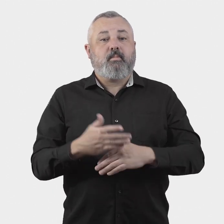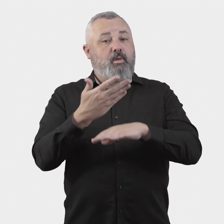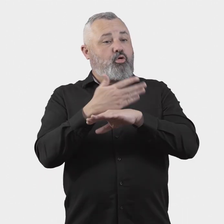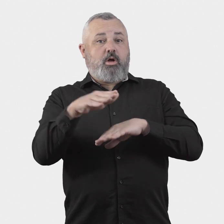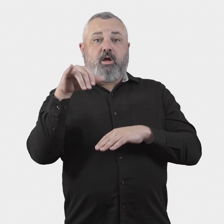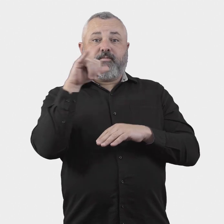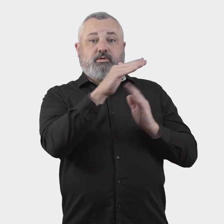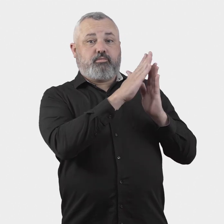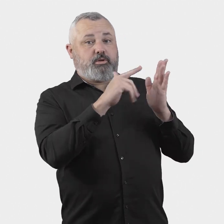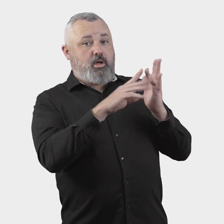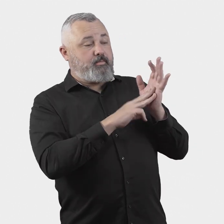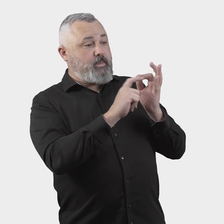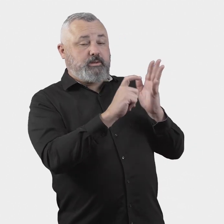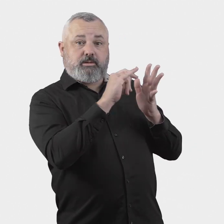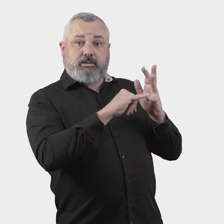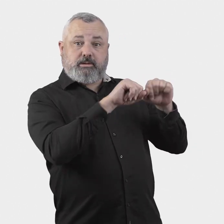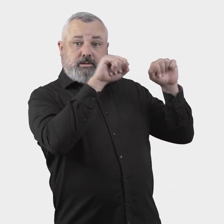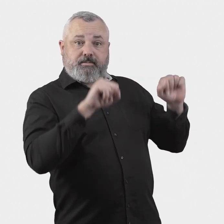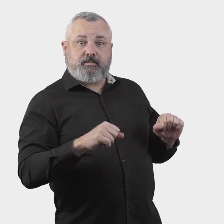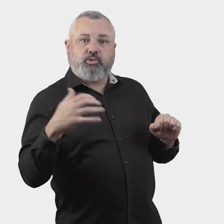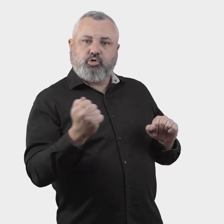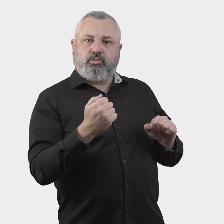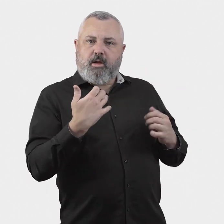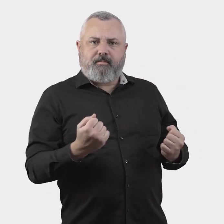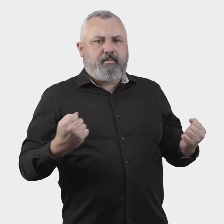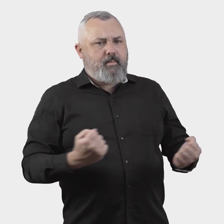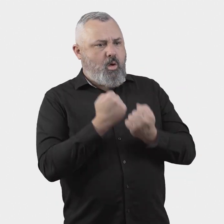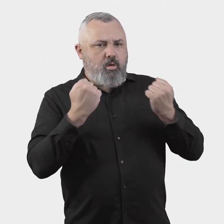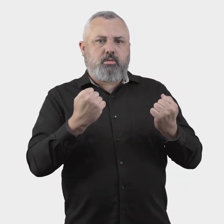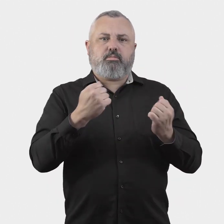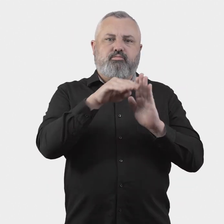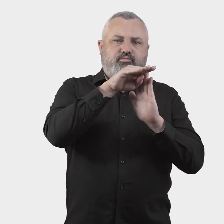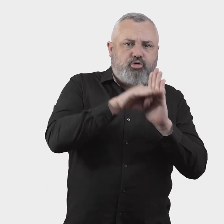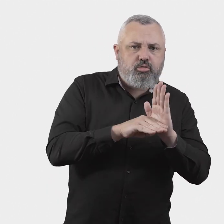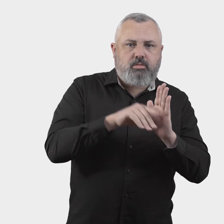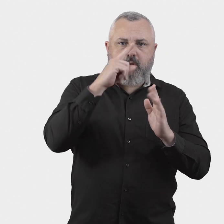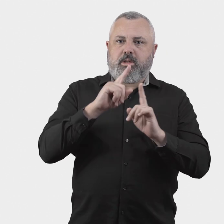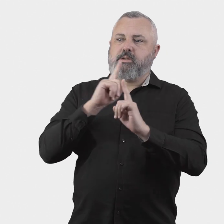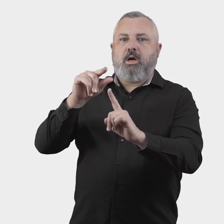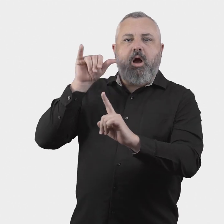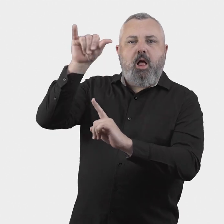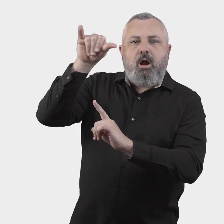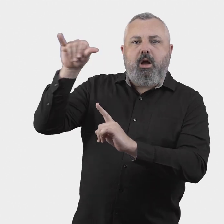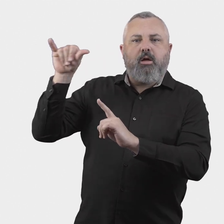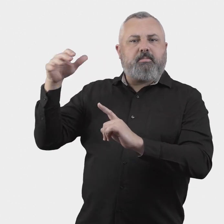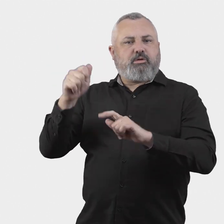22. What specific powers should the Aviation Industry Ombuds Scheme have to require airlines to